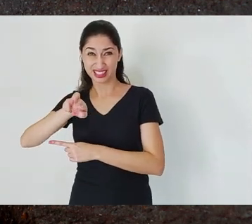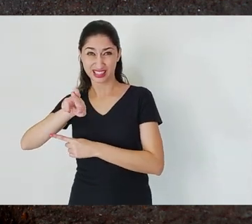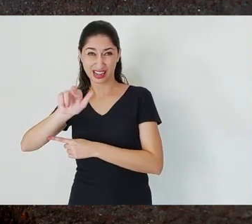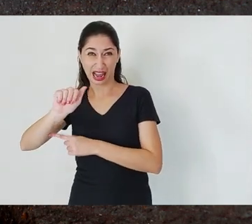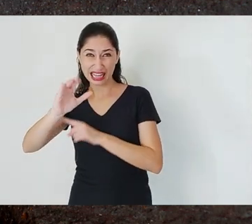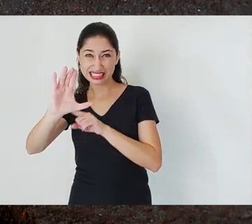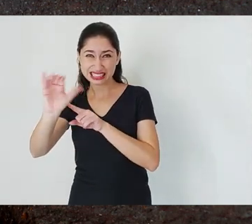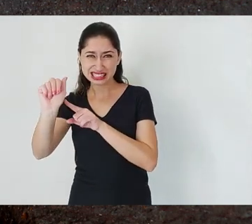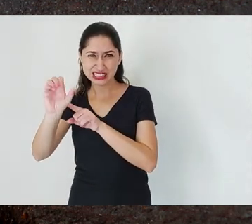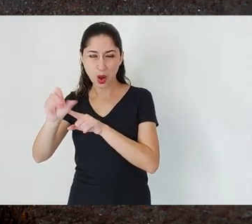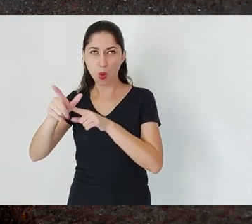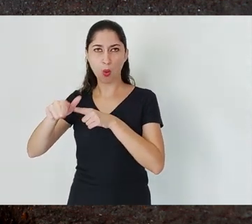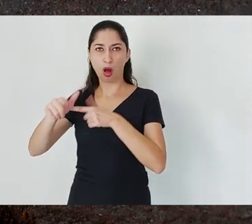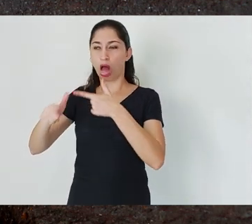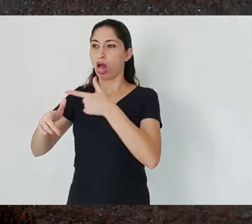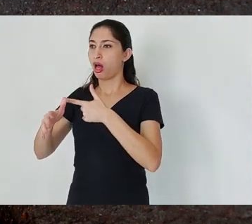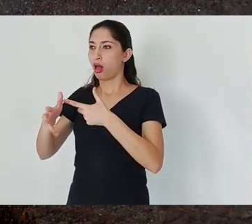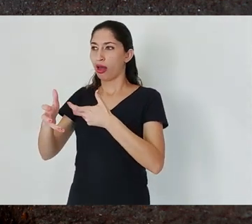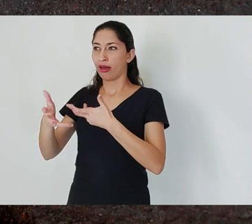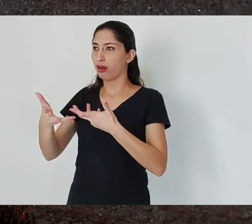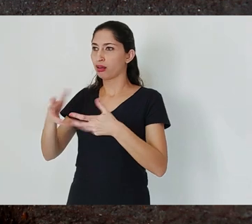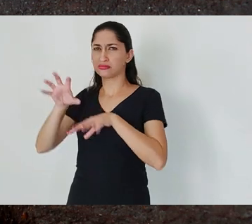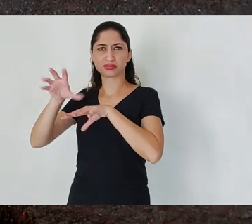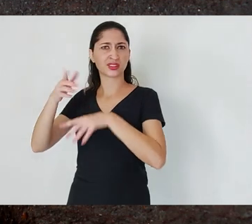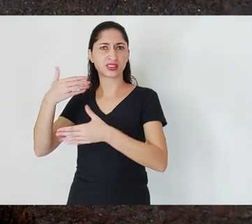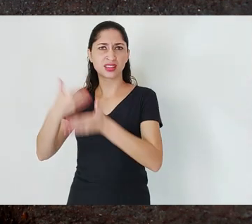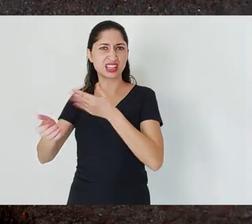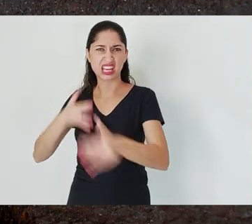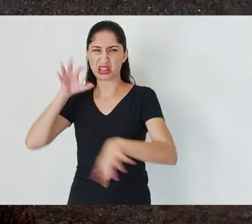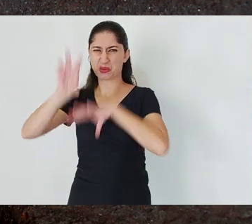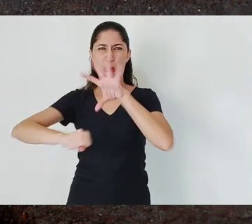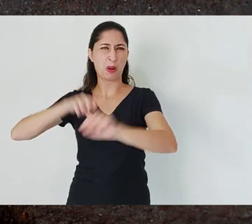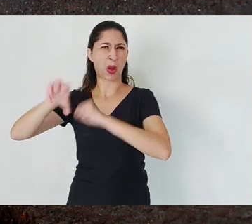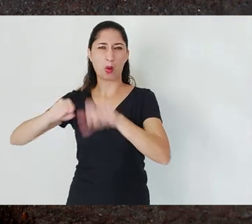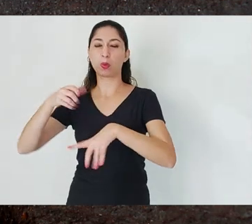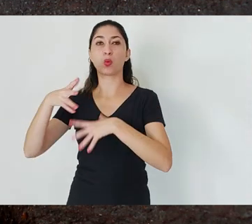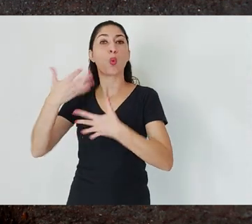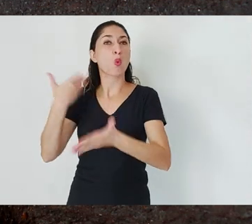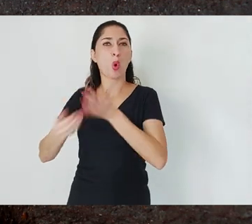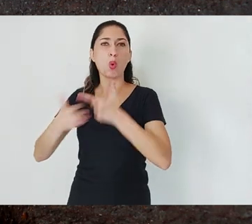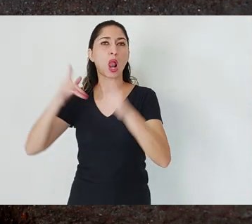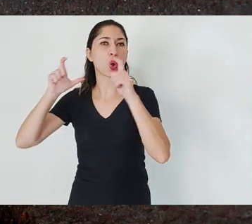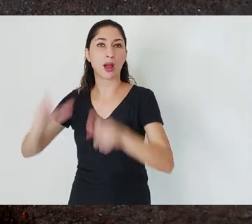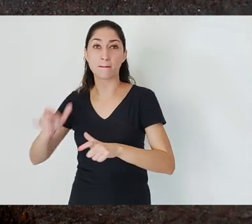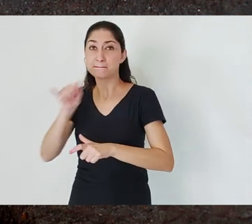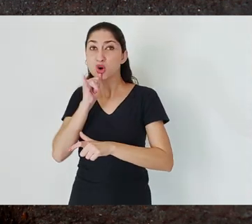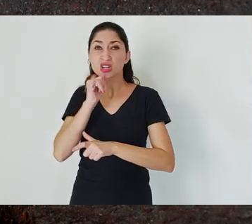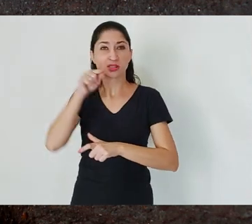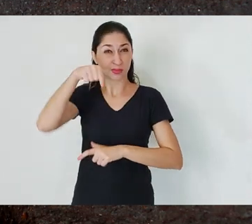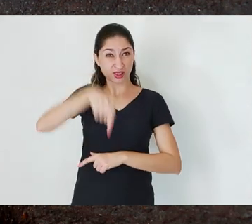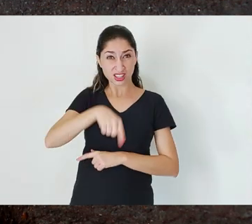on the State in such a way that not even the Piedade Mountain Range an icon of this region,